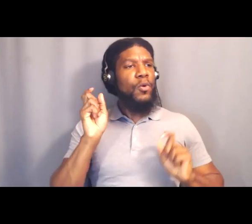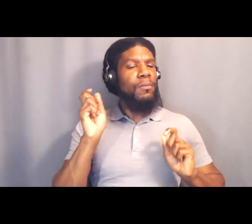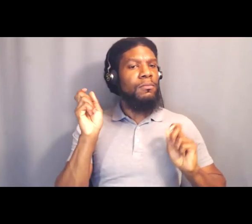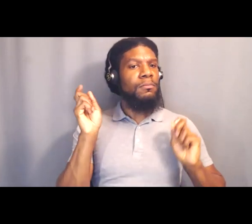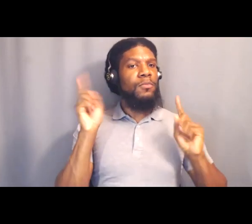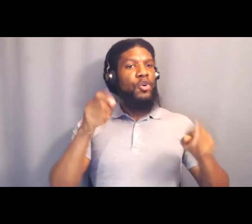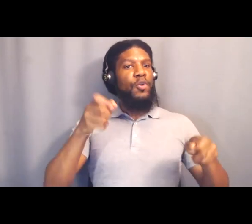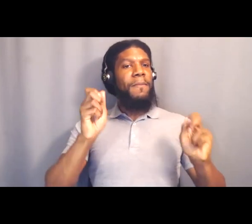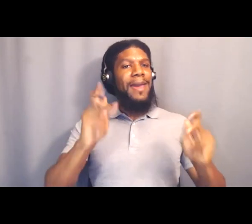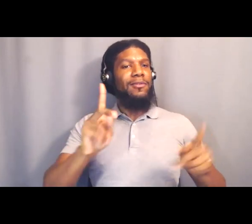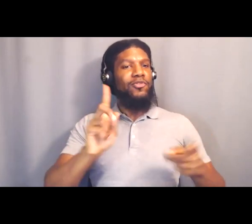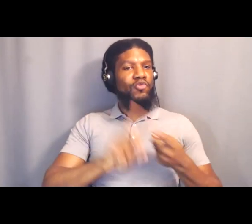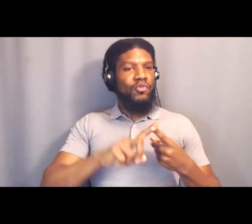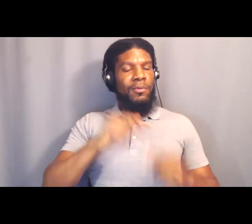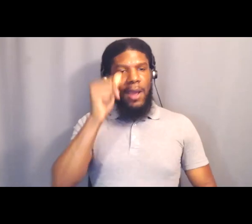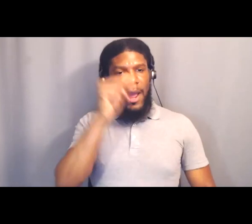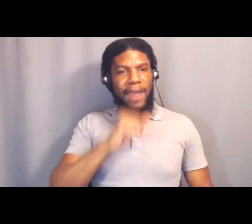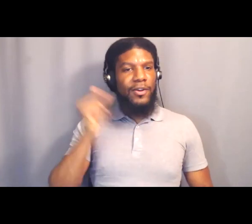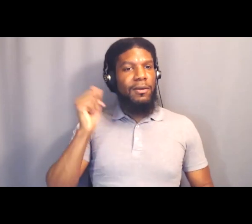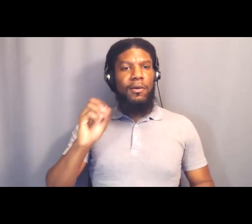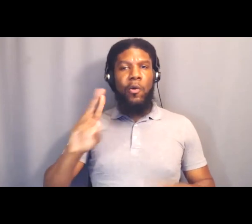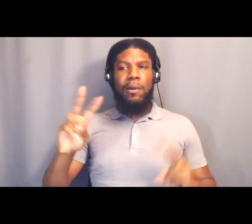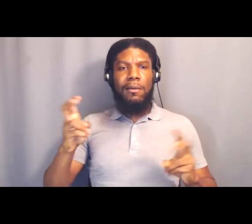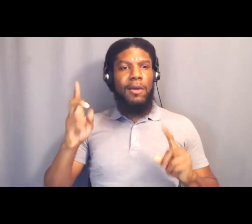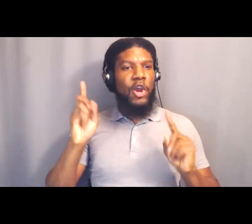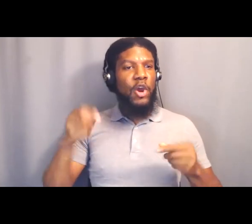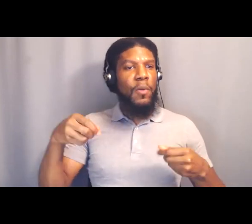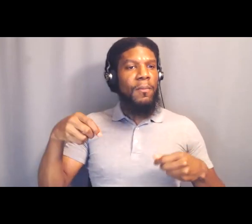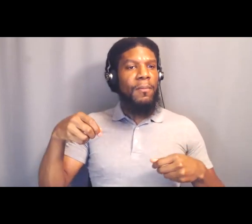there's really so much embedded in that language.